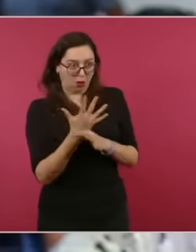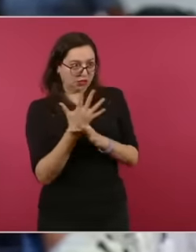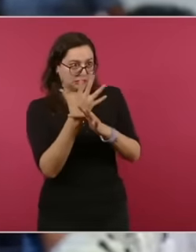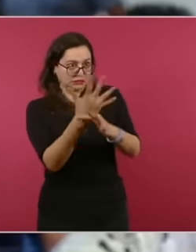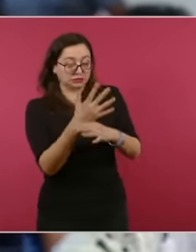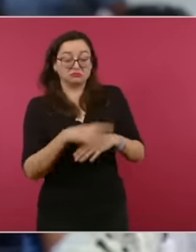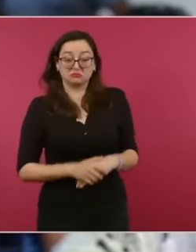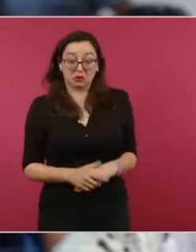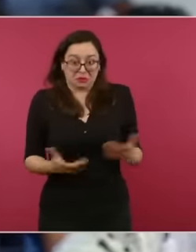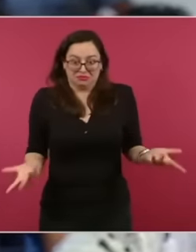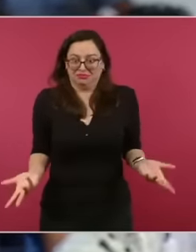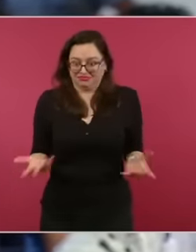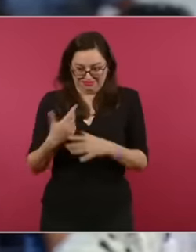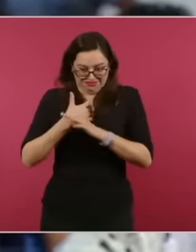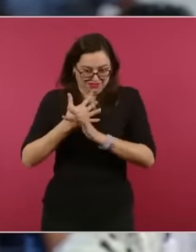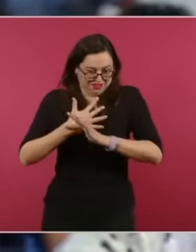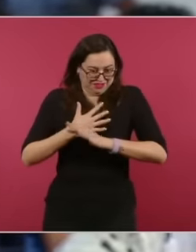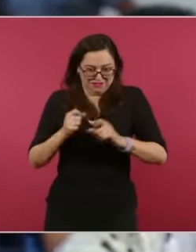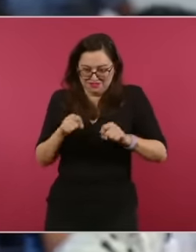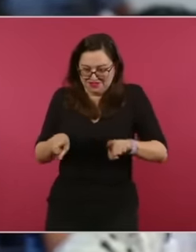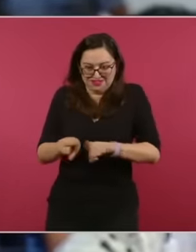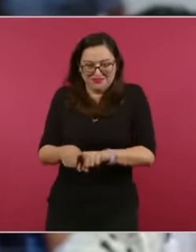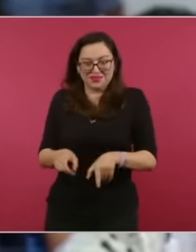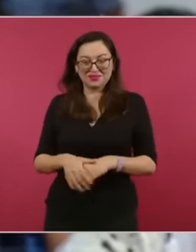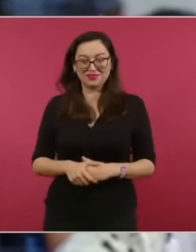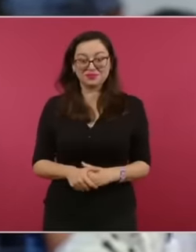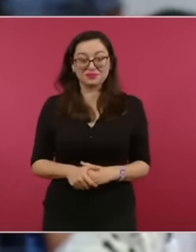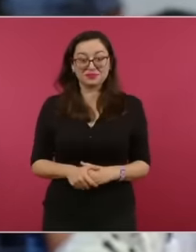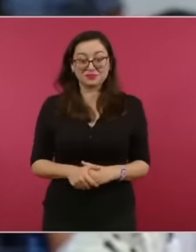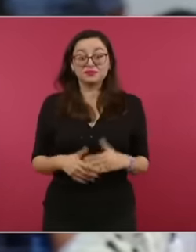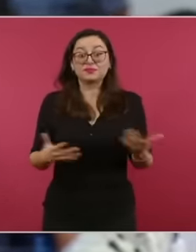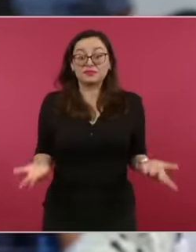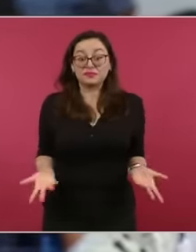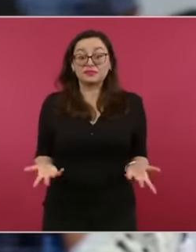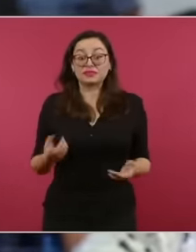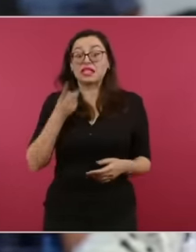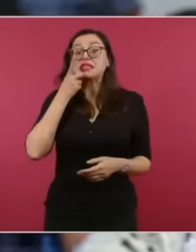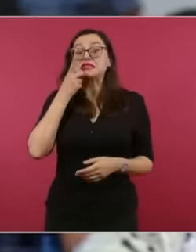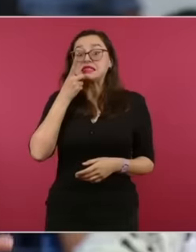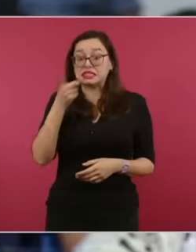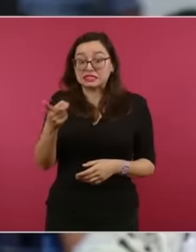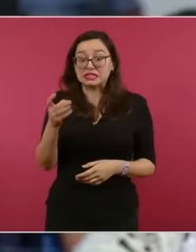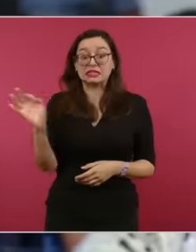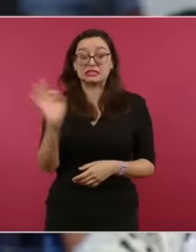using data from my government. What that data says is that the water here in Mexico could soon run out.